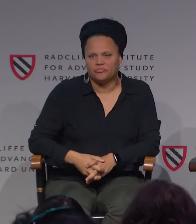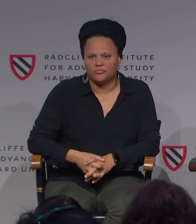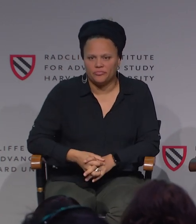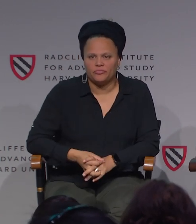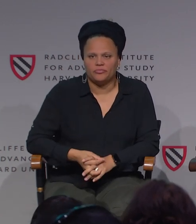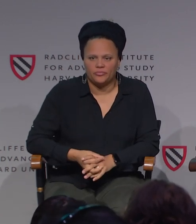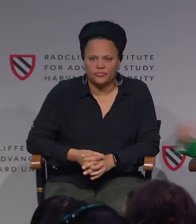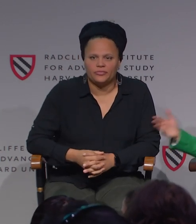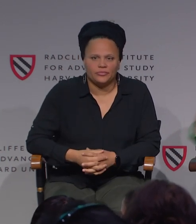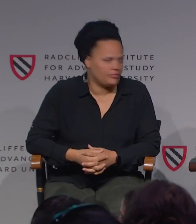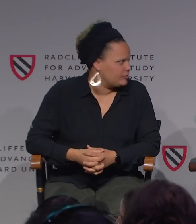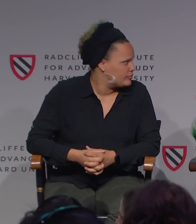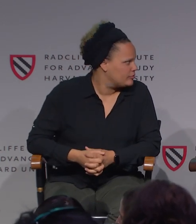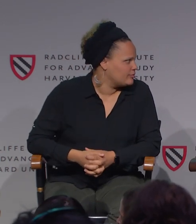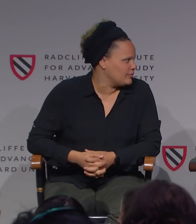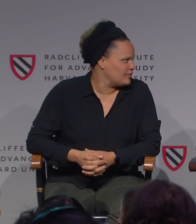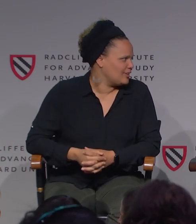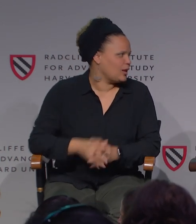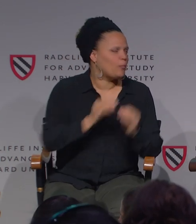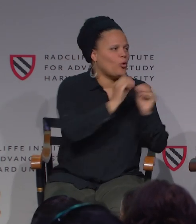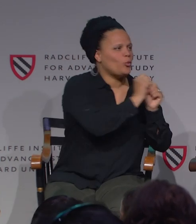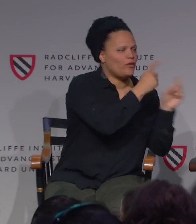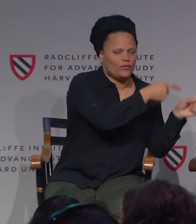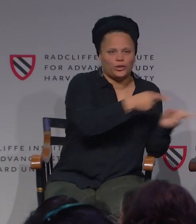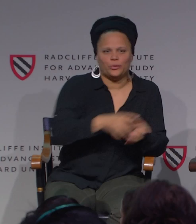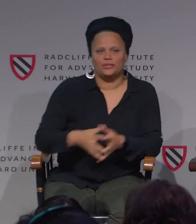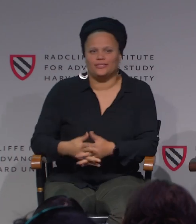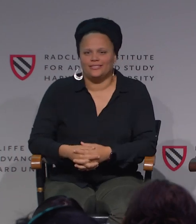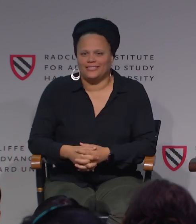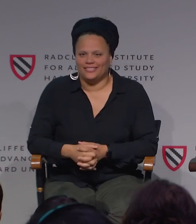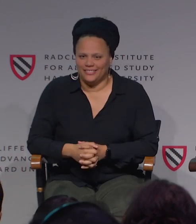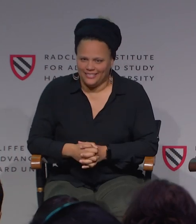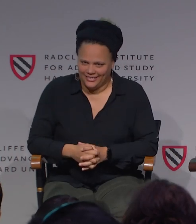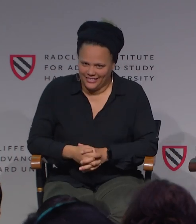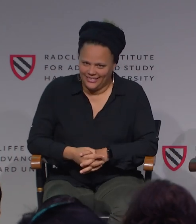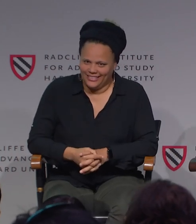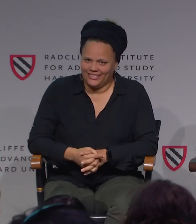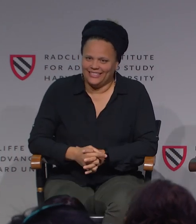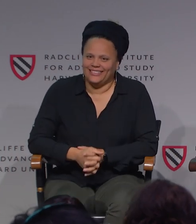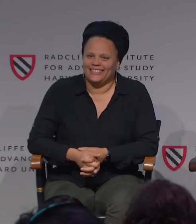So that's one example of that neutral language. And that's more work for you, Jackie. Sorry.